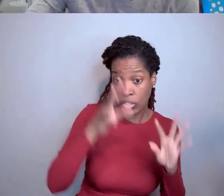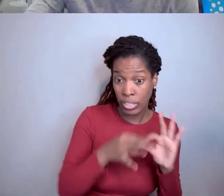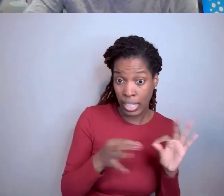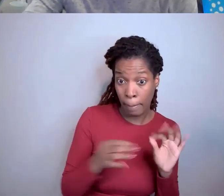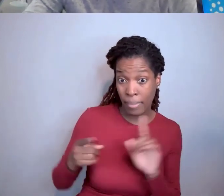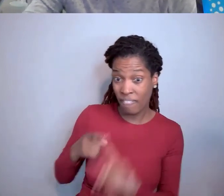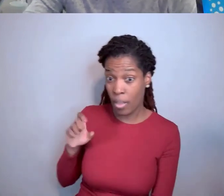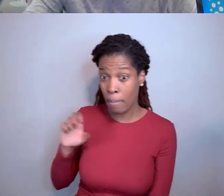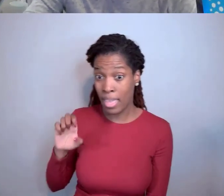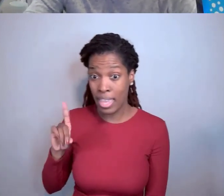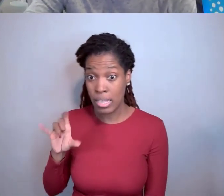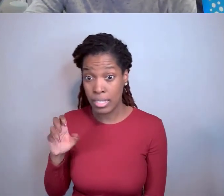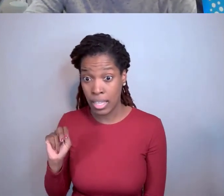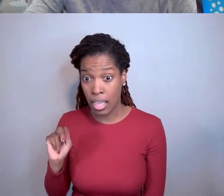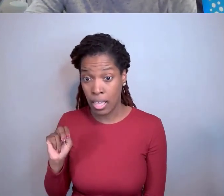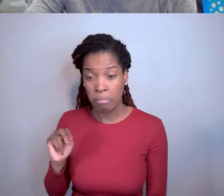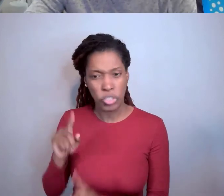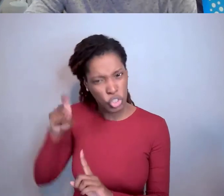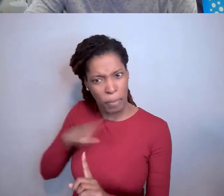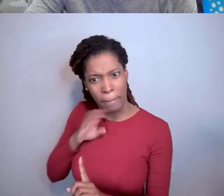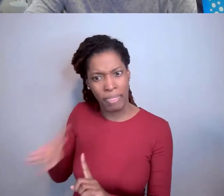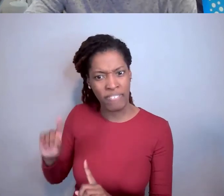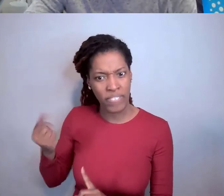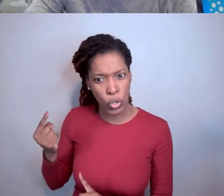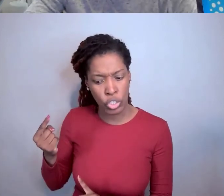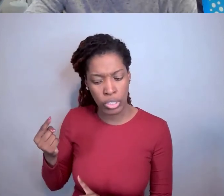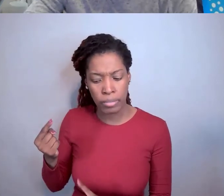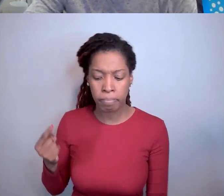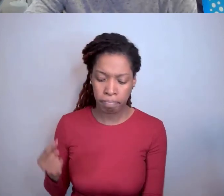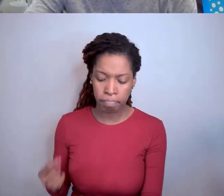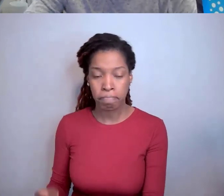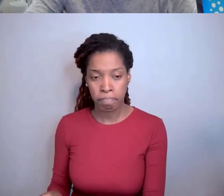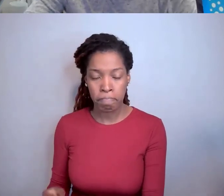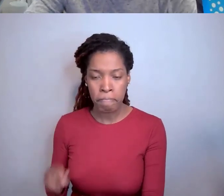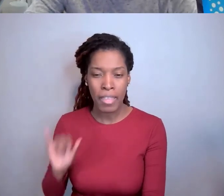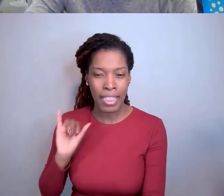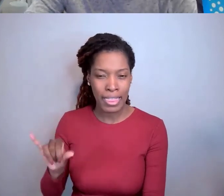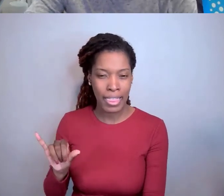And that's functionality that the agencies have thought about,